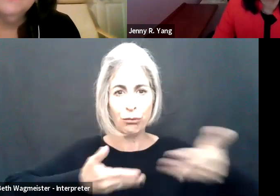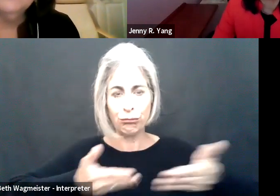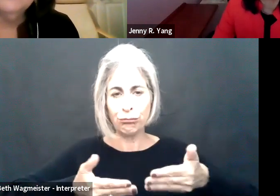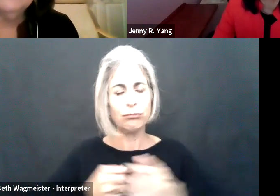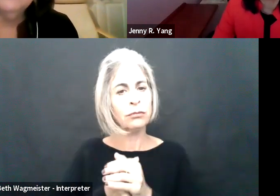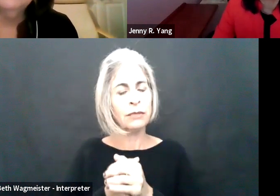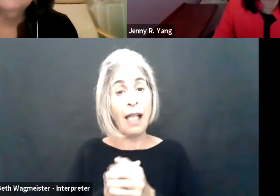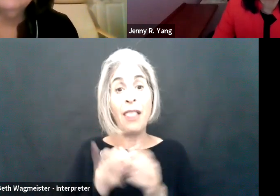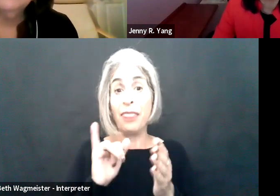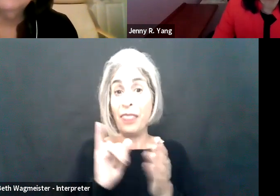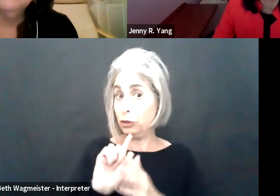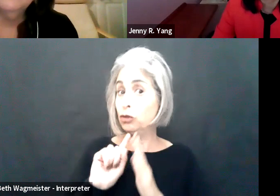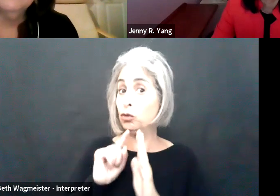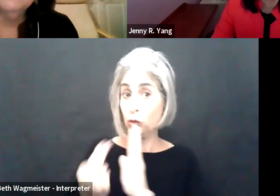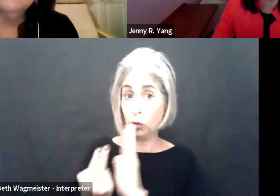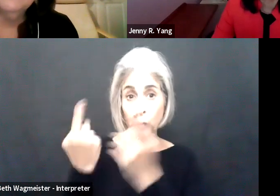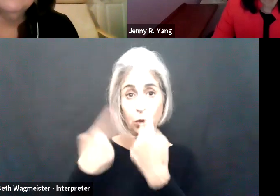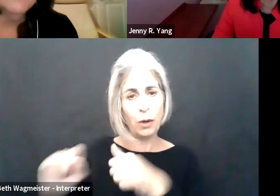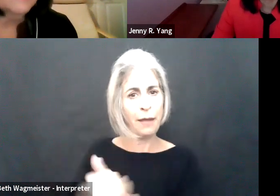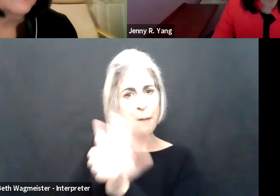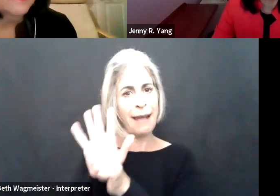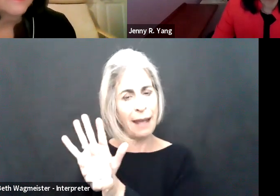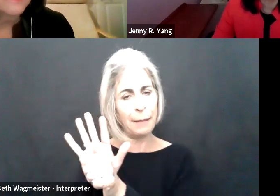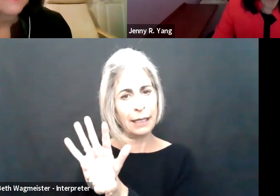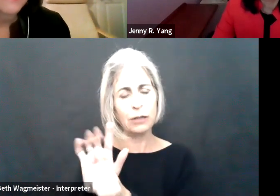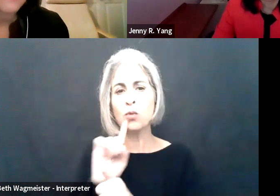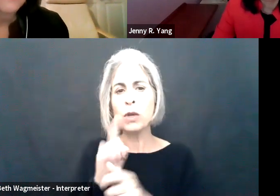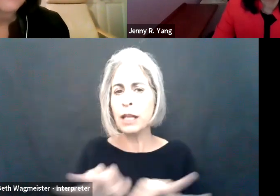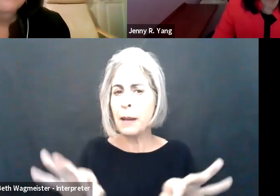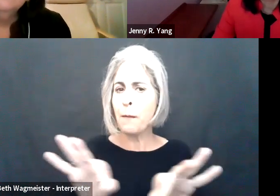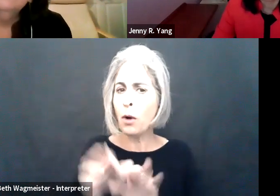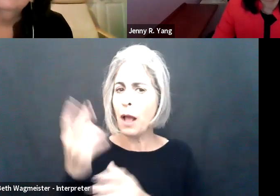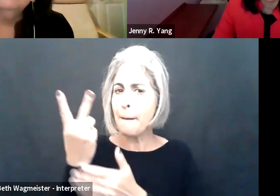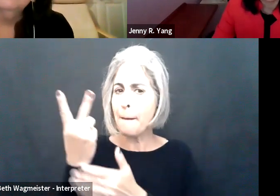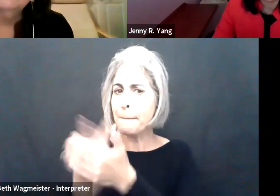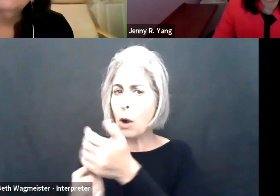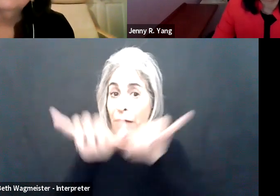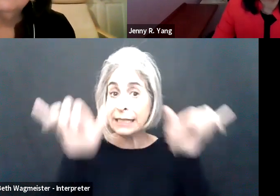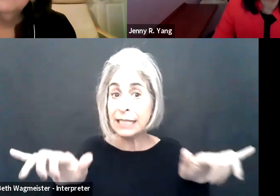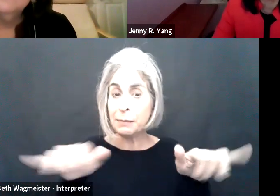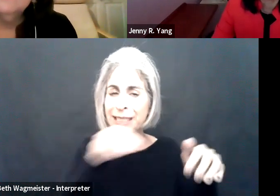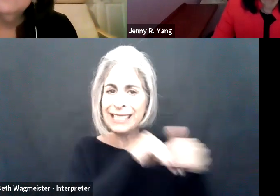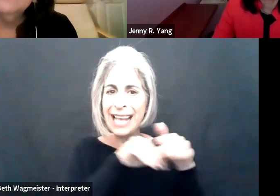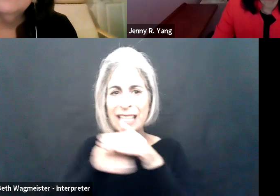employers are using online and technology to facility hiring and that's